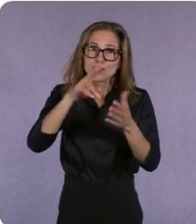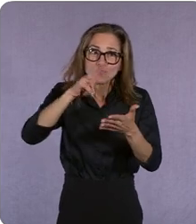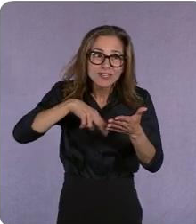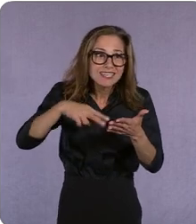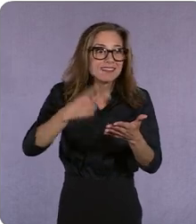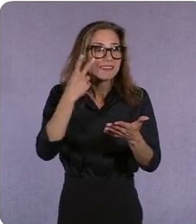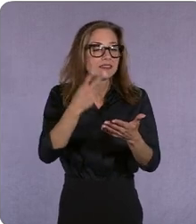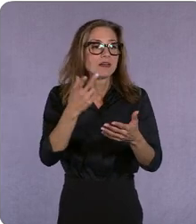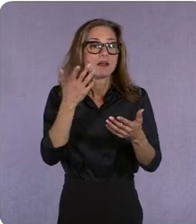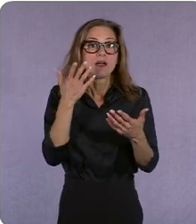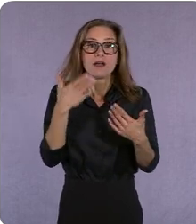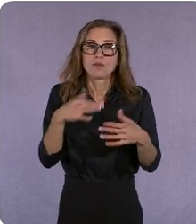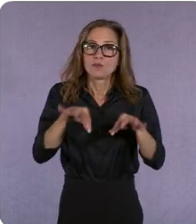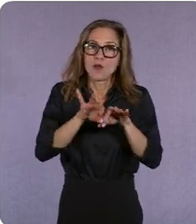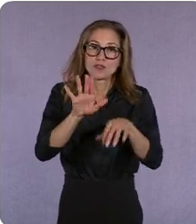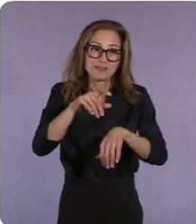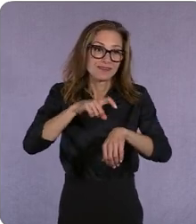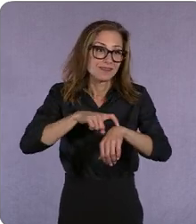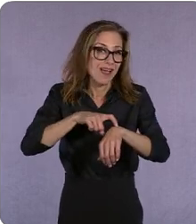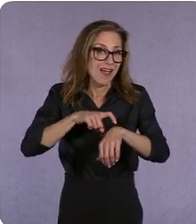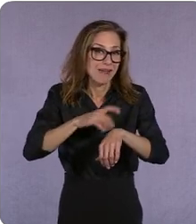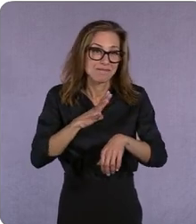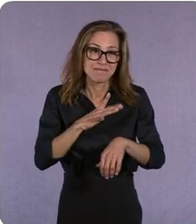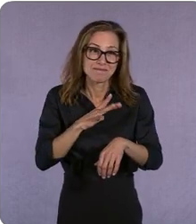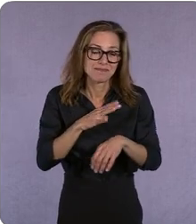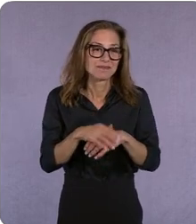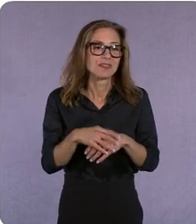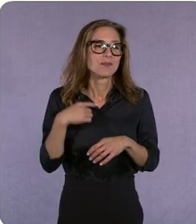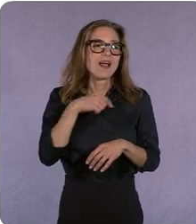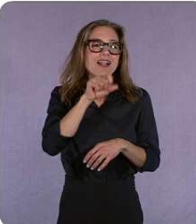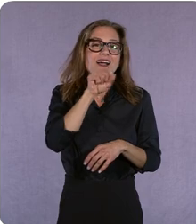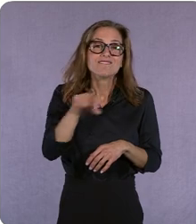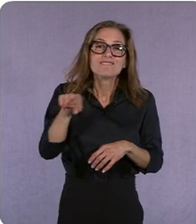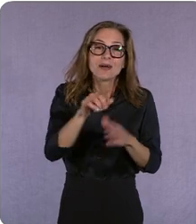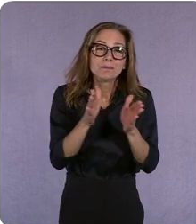then we option a lot of those books and turn them into film and tv shows so the power of curative